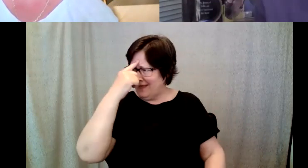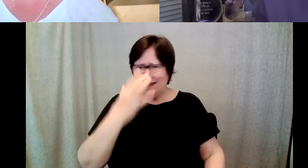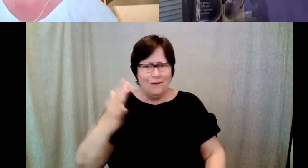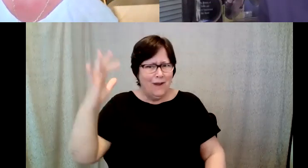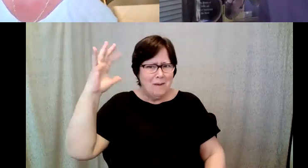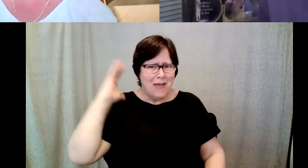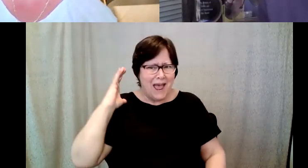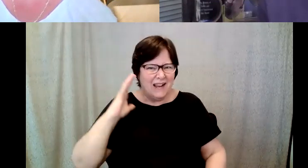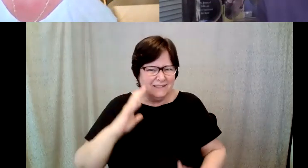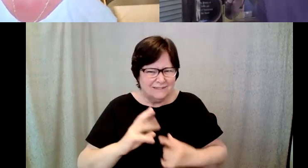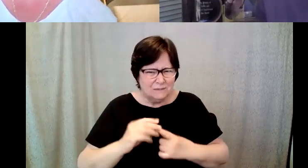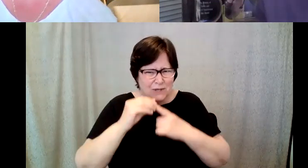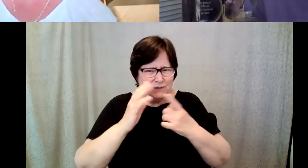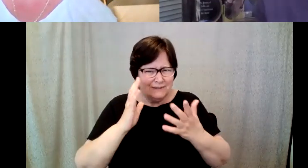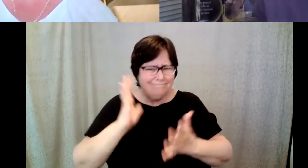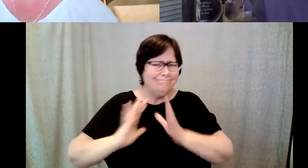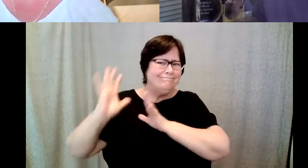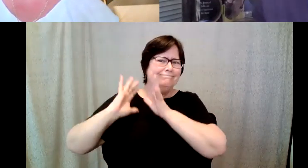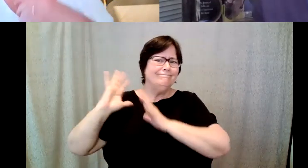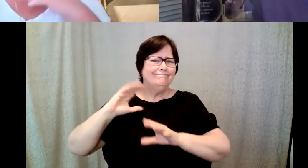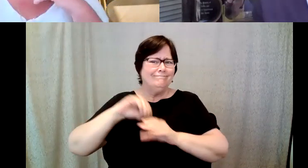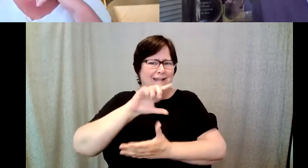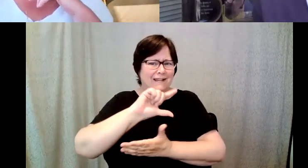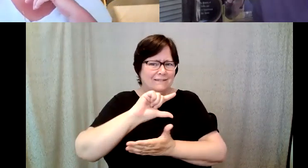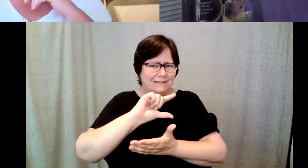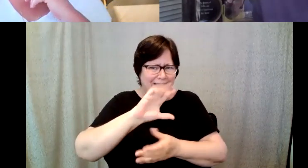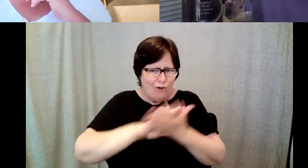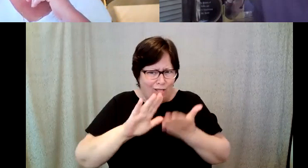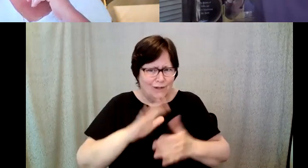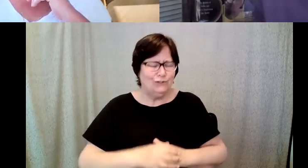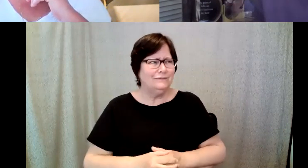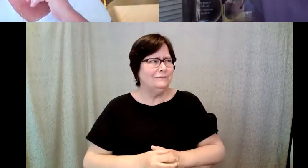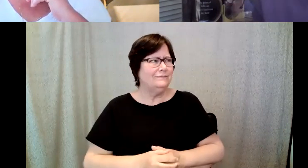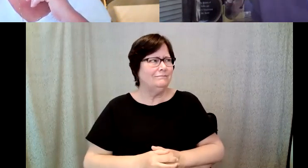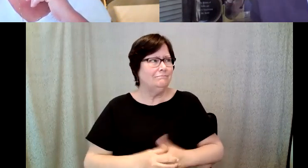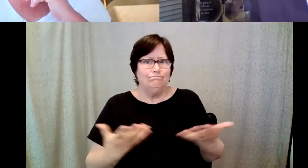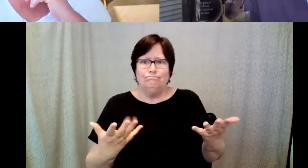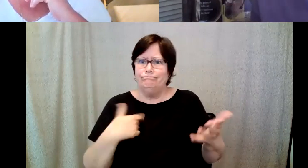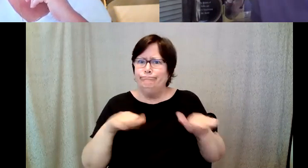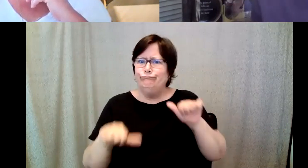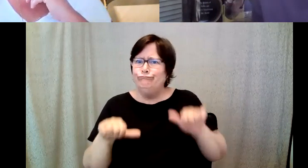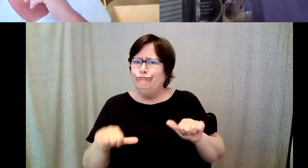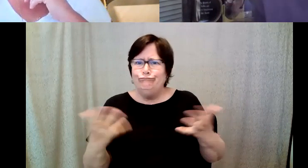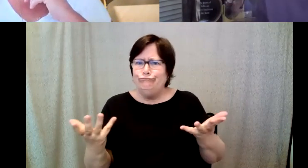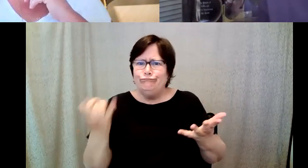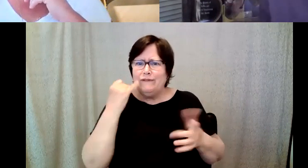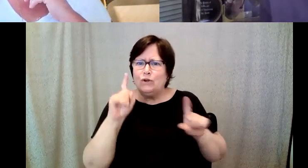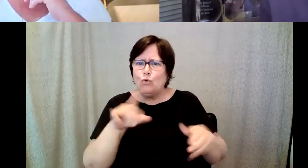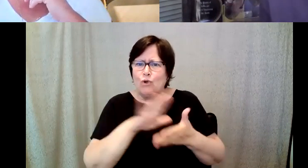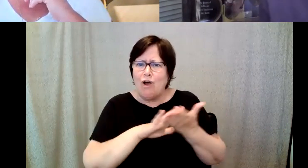time, when I was in college, I actually wasn't sure about college nor were the college's